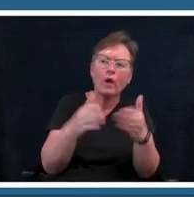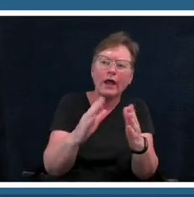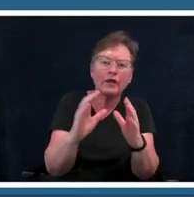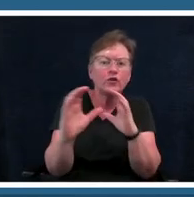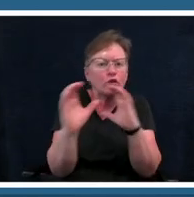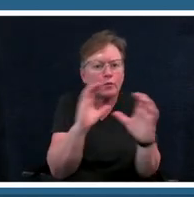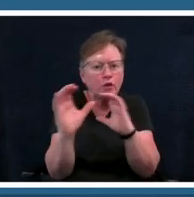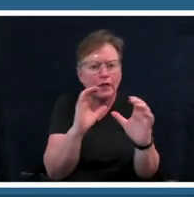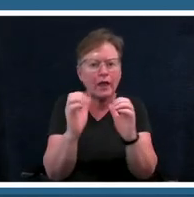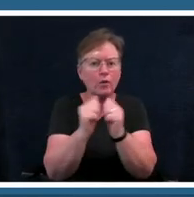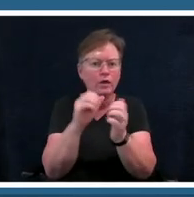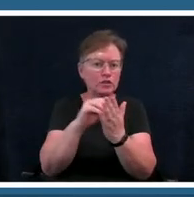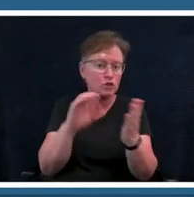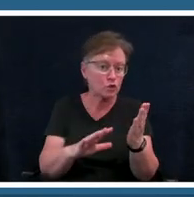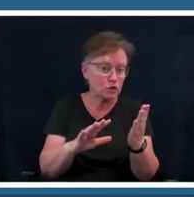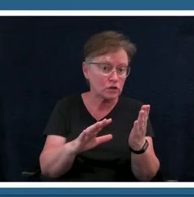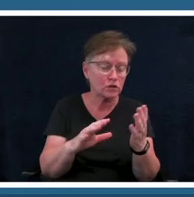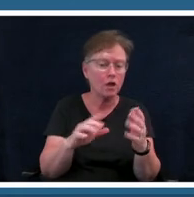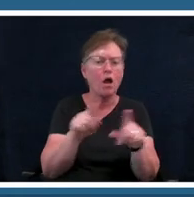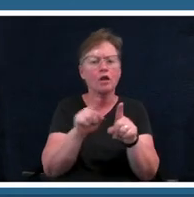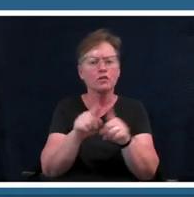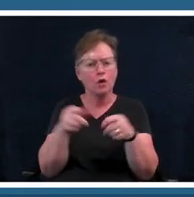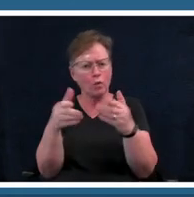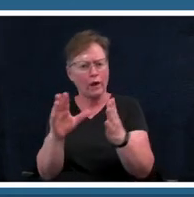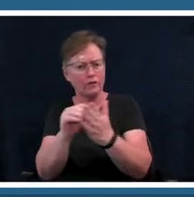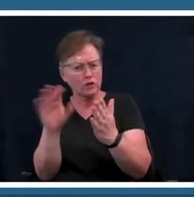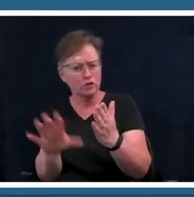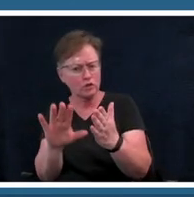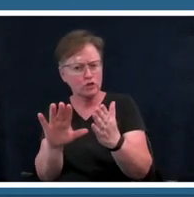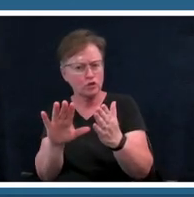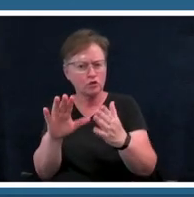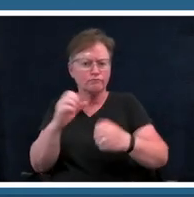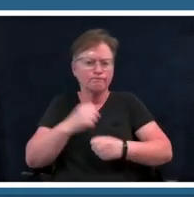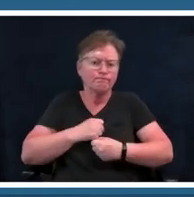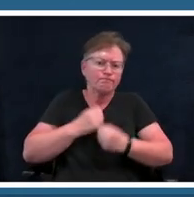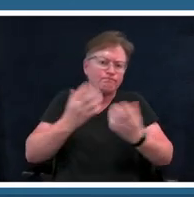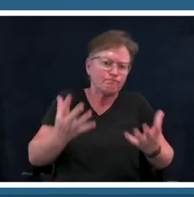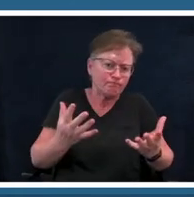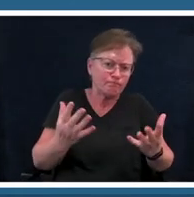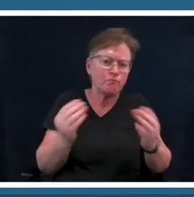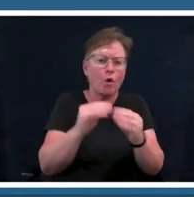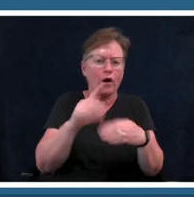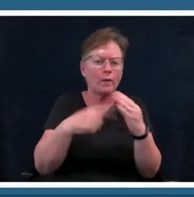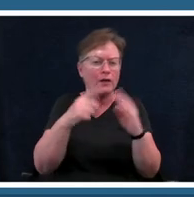students to be able to open up about different subject matters